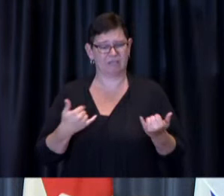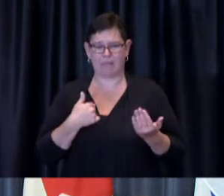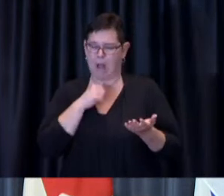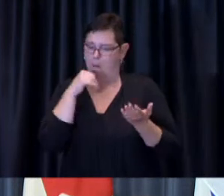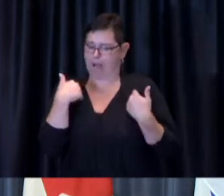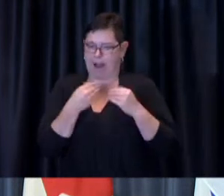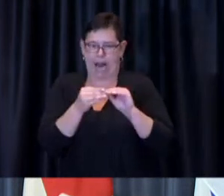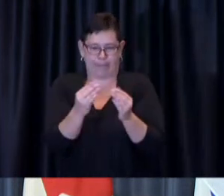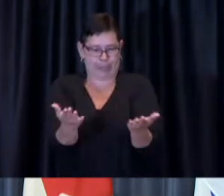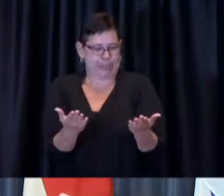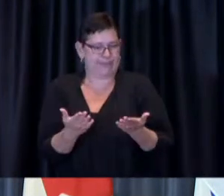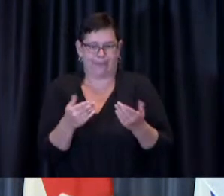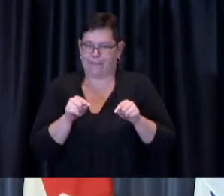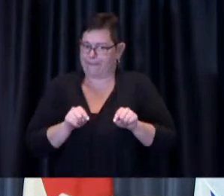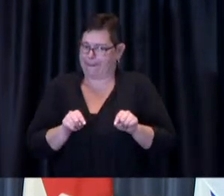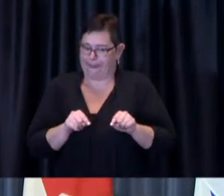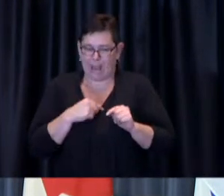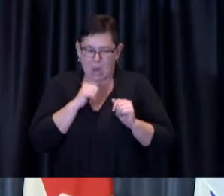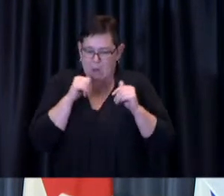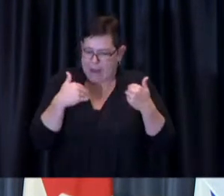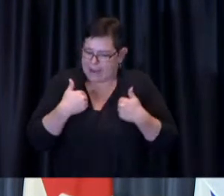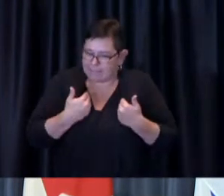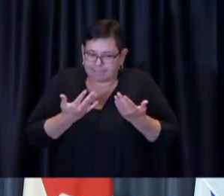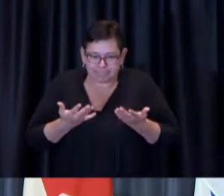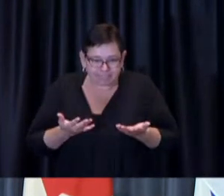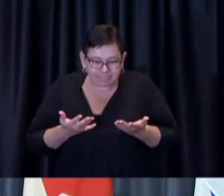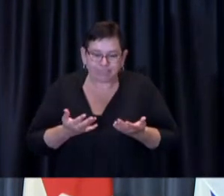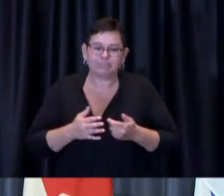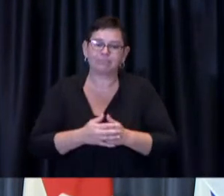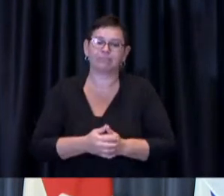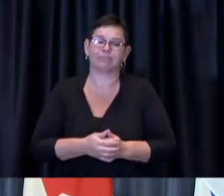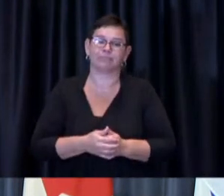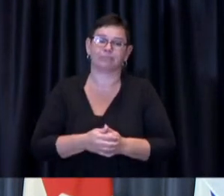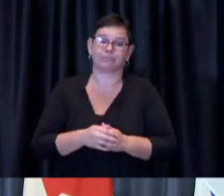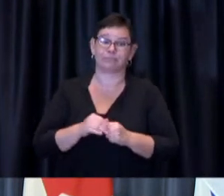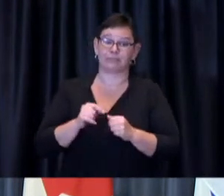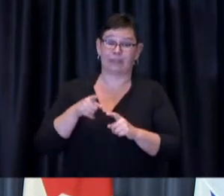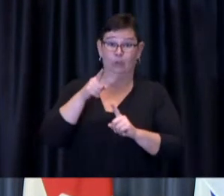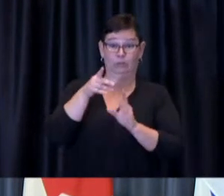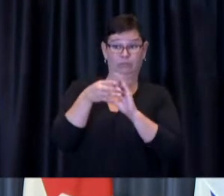this is uh you know what you're talking about in peel is certainly being echoed all around